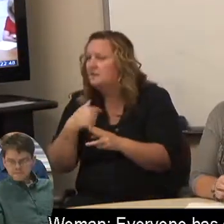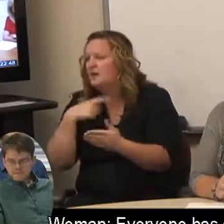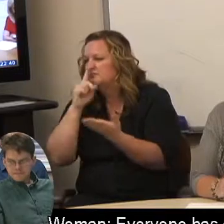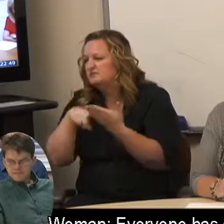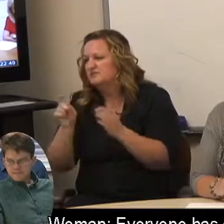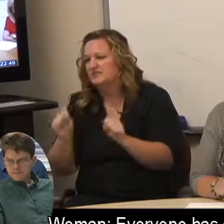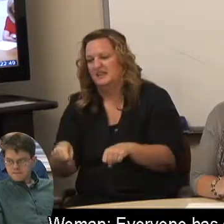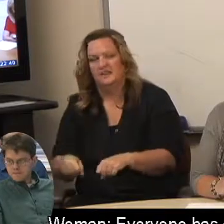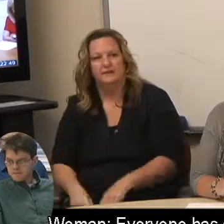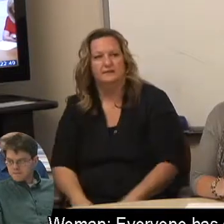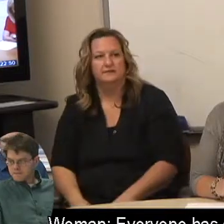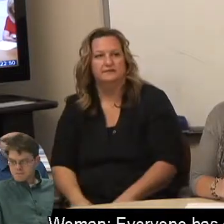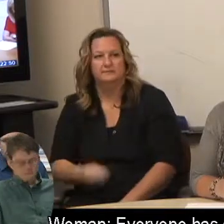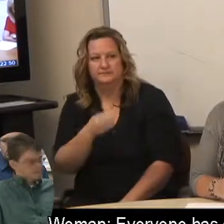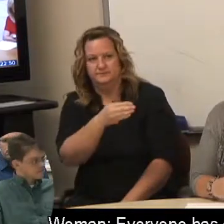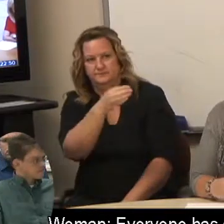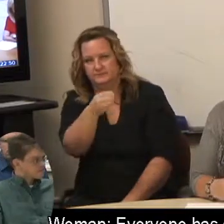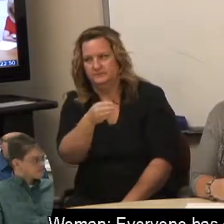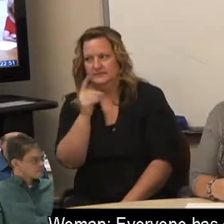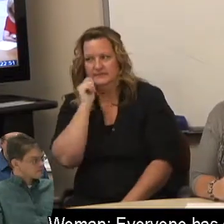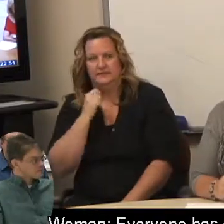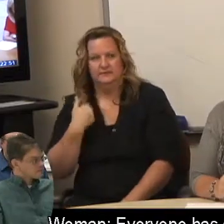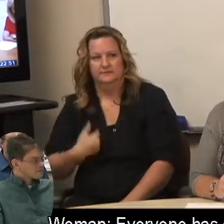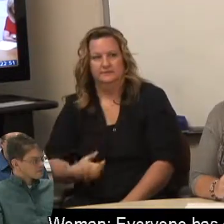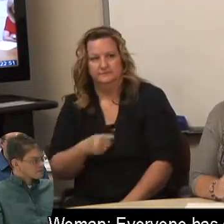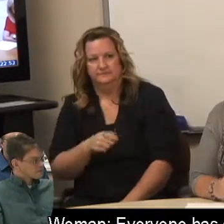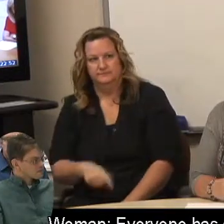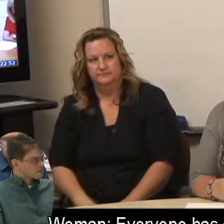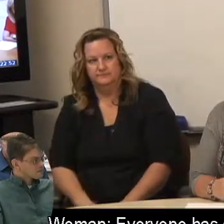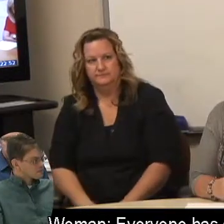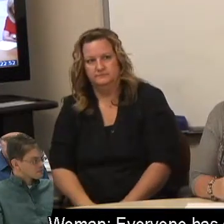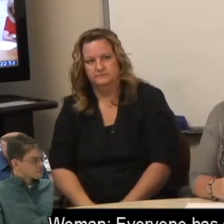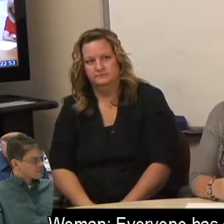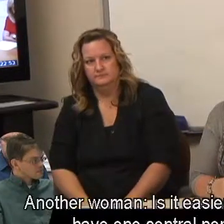Everyone has access.